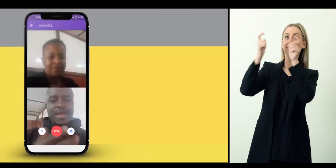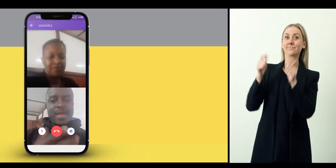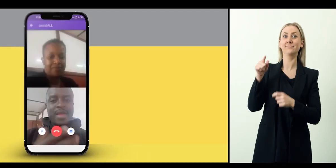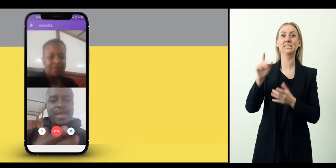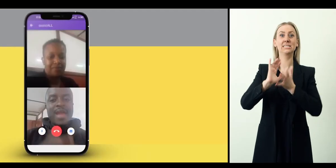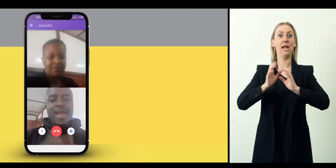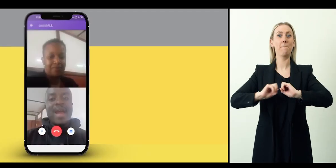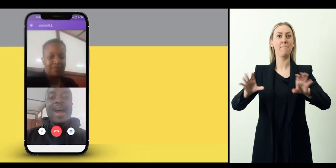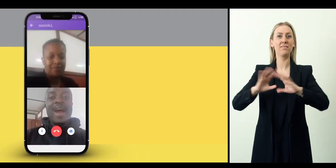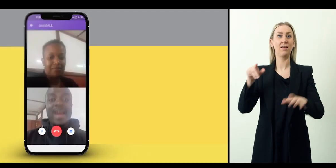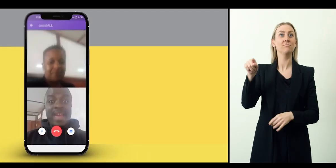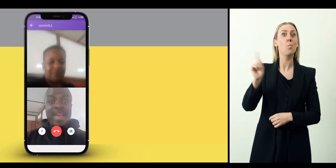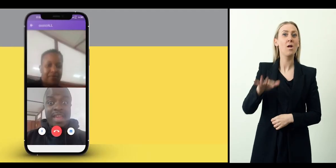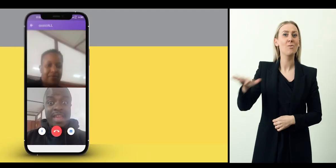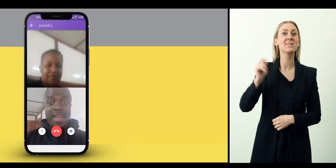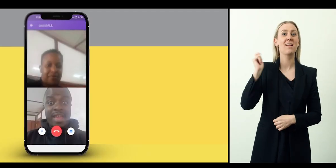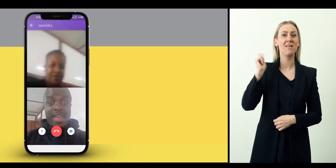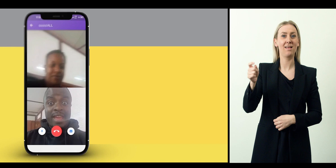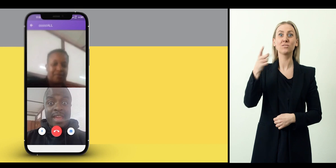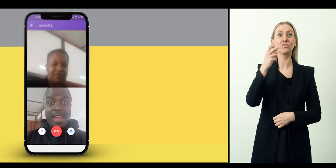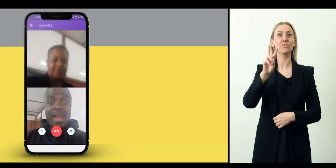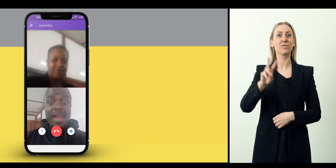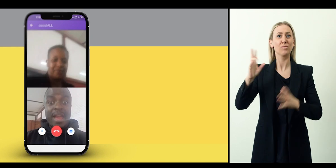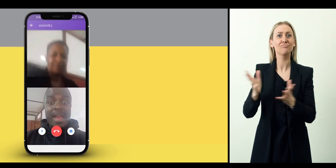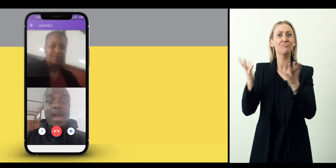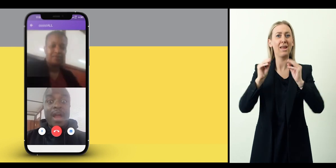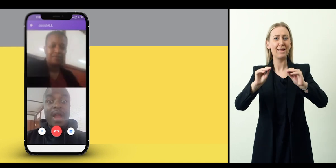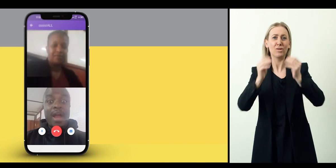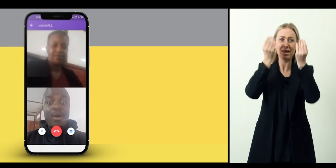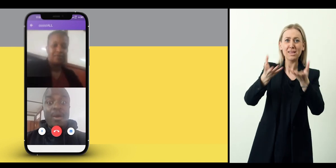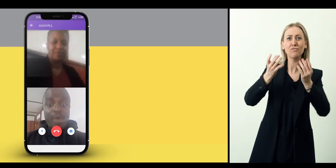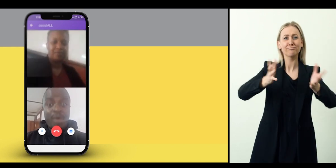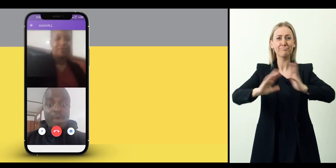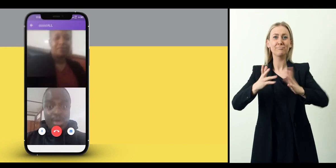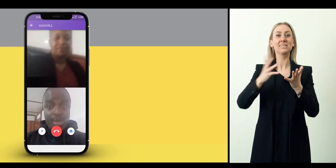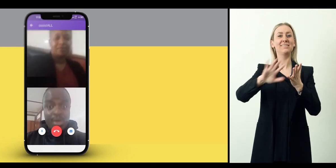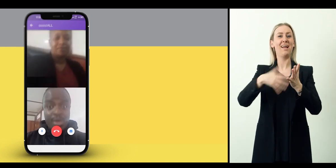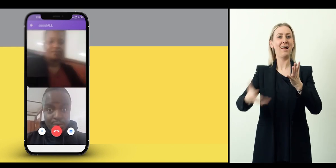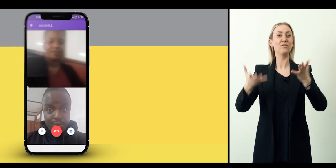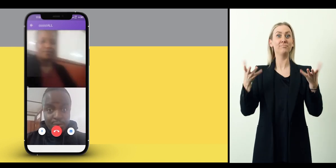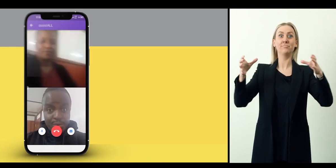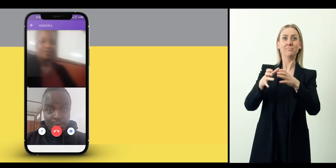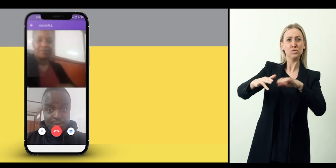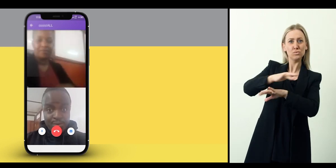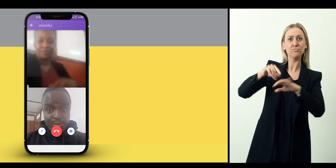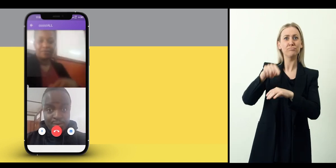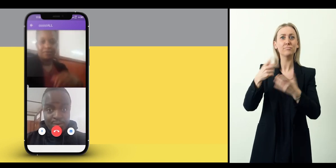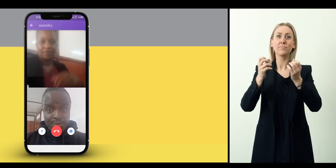Signs Media Kenya is dedicated to education, information and entertainment in sign language. The social enterprise operates a news channel